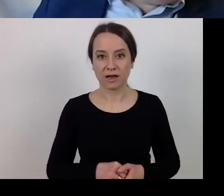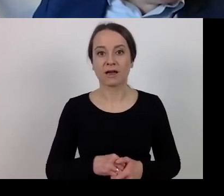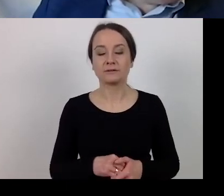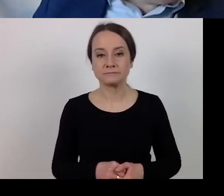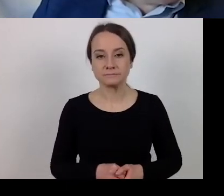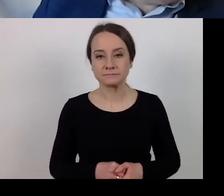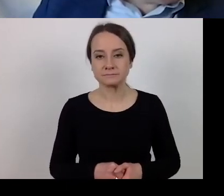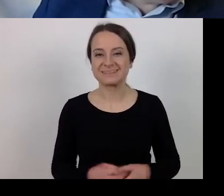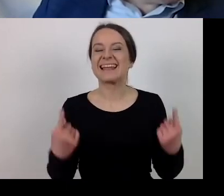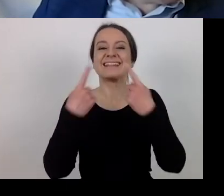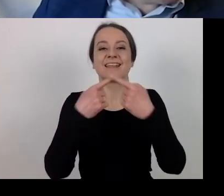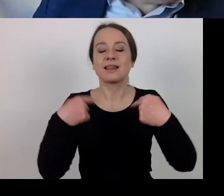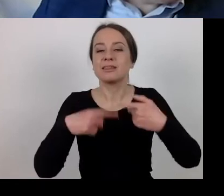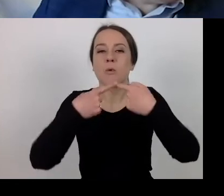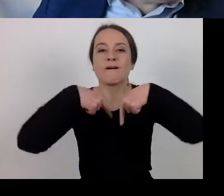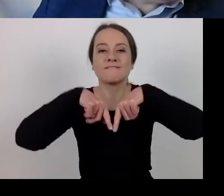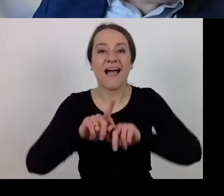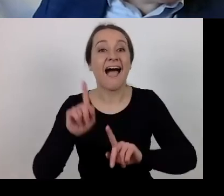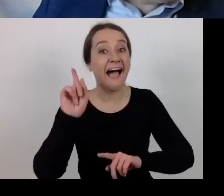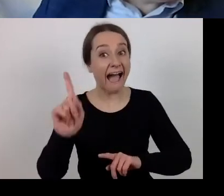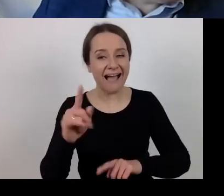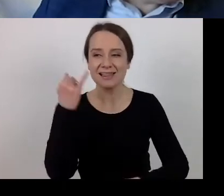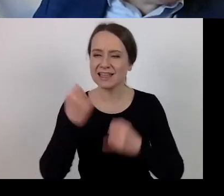we must remember that due diligence must be ensured